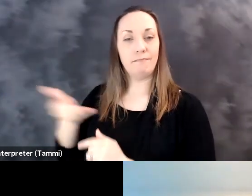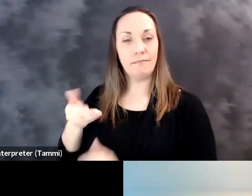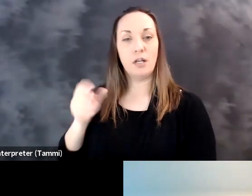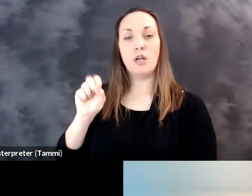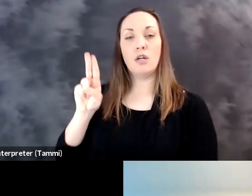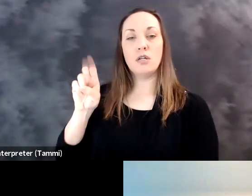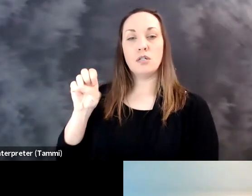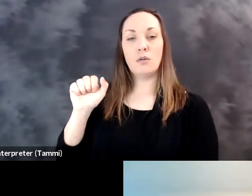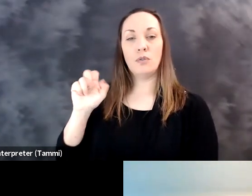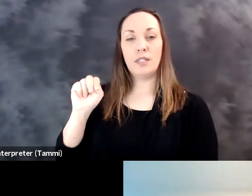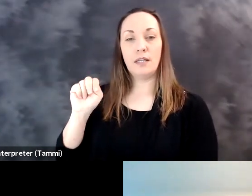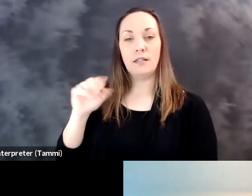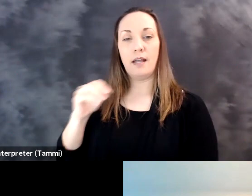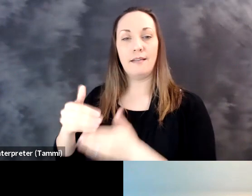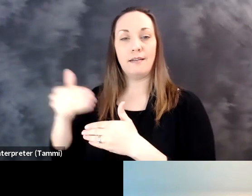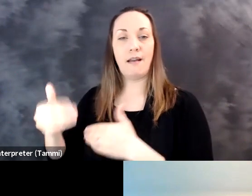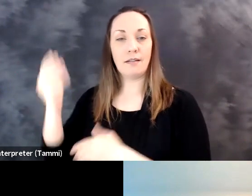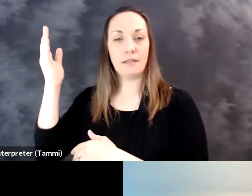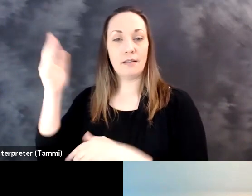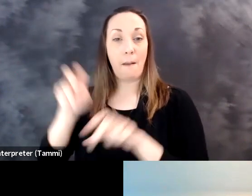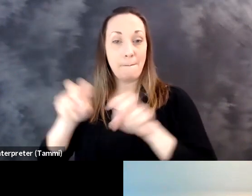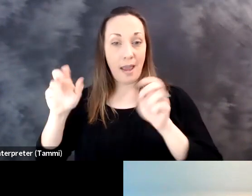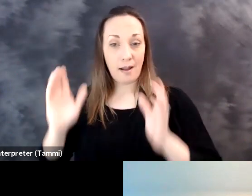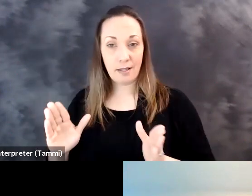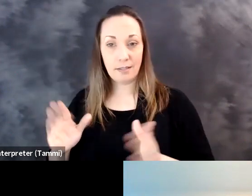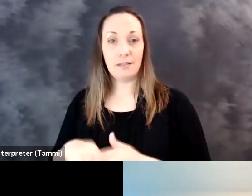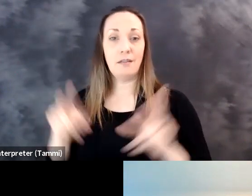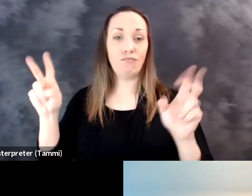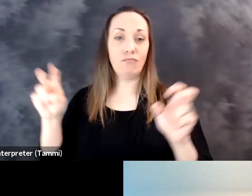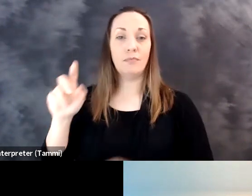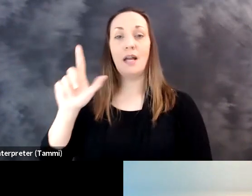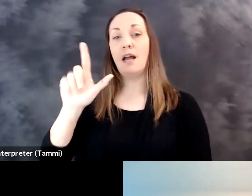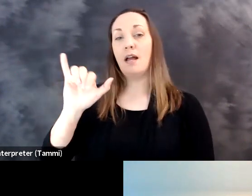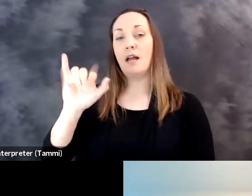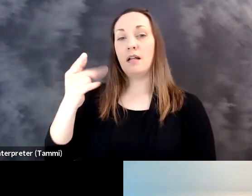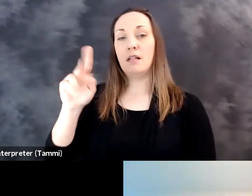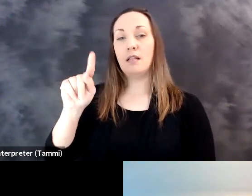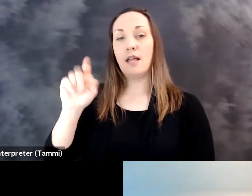Three to five minutes, probably more like three minutes and then we'll bring